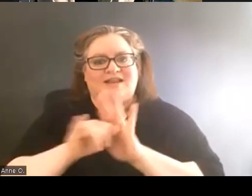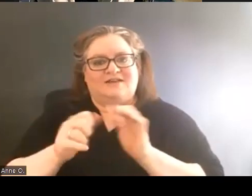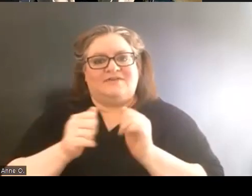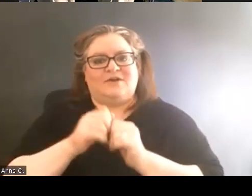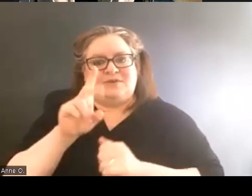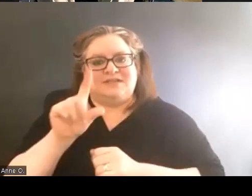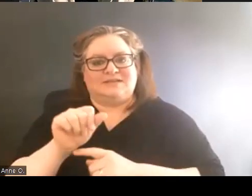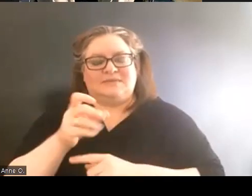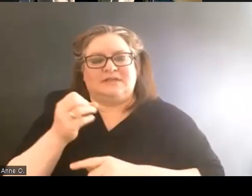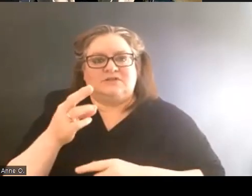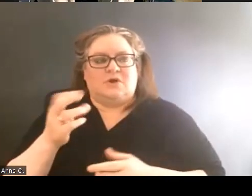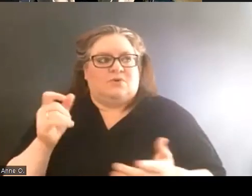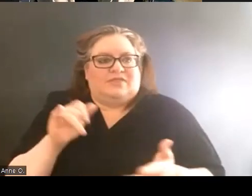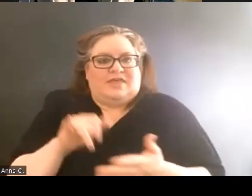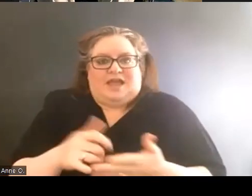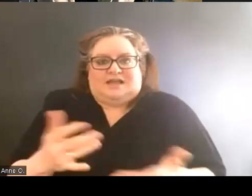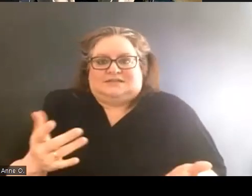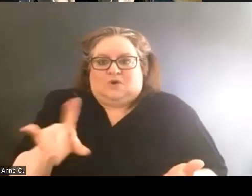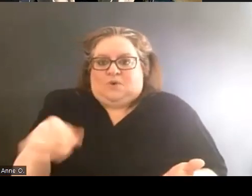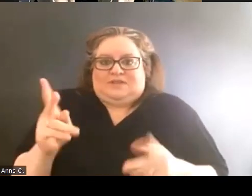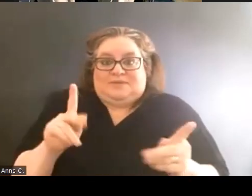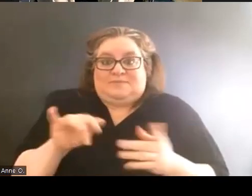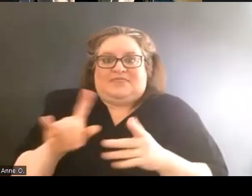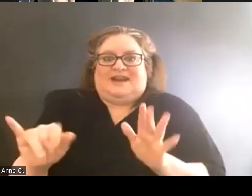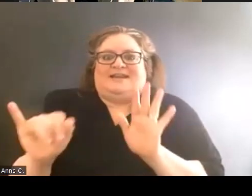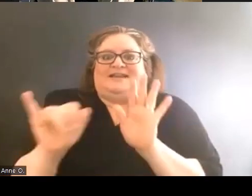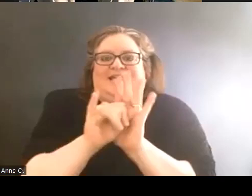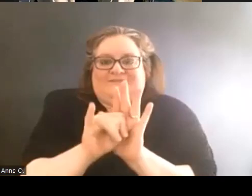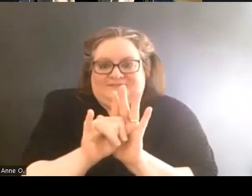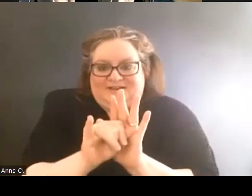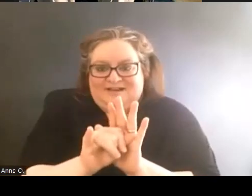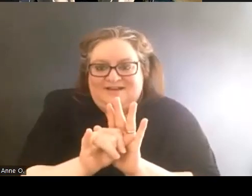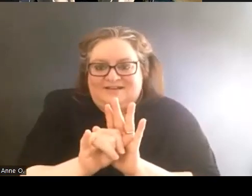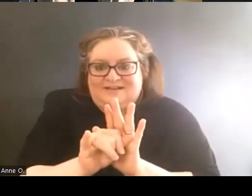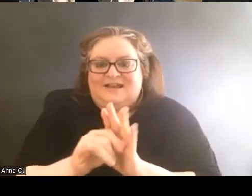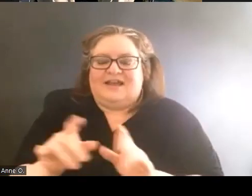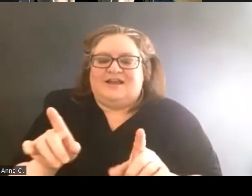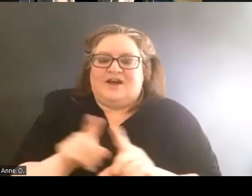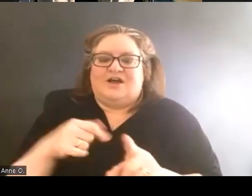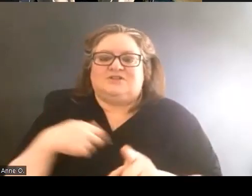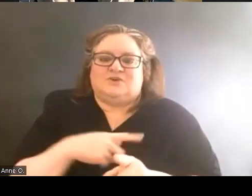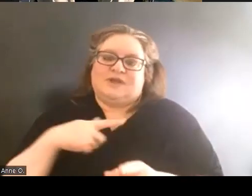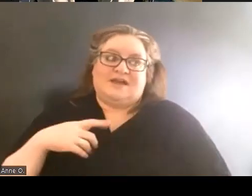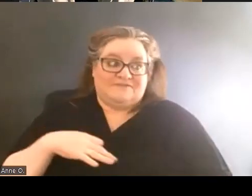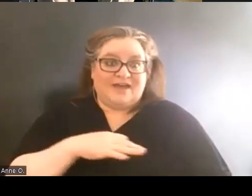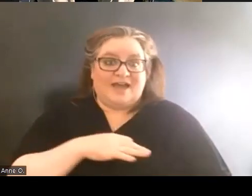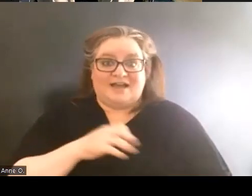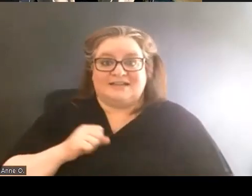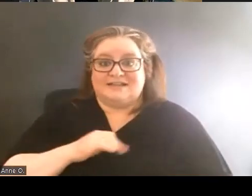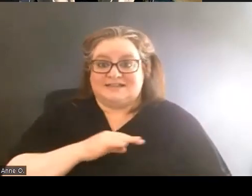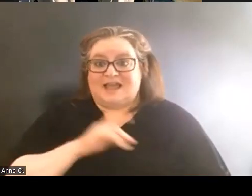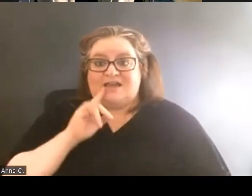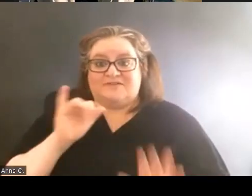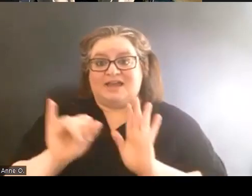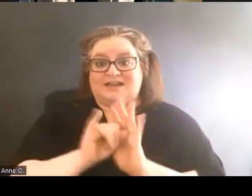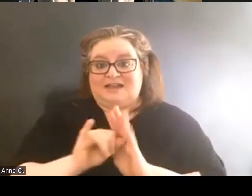So that's just people who identify. And we also have faculty and staff who identify as people with disabilities.